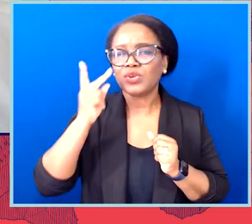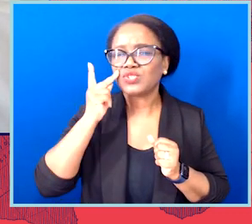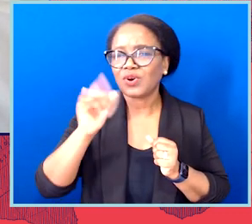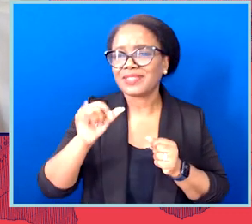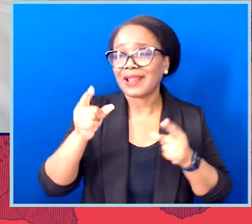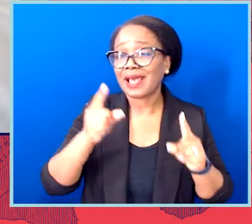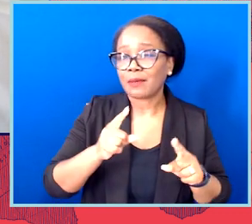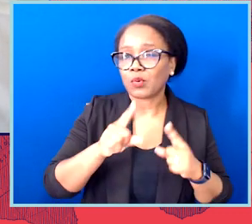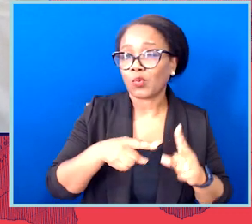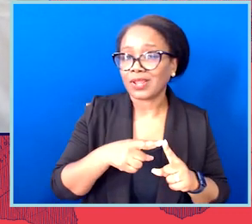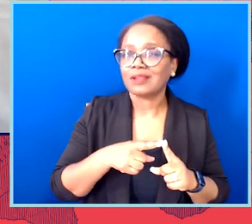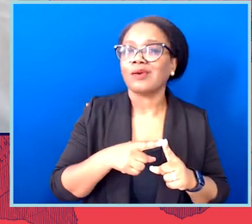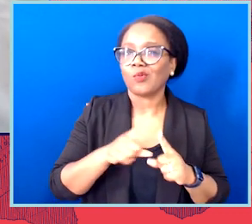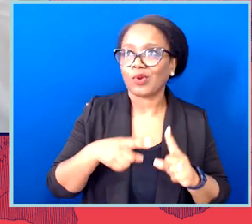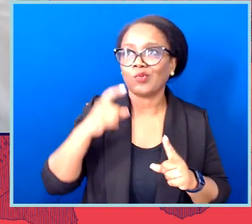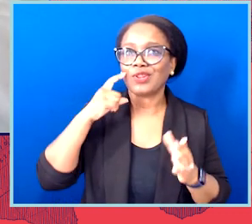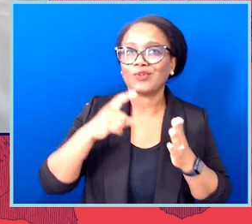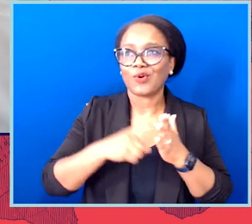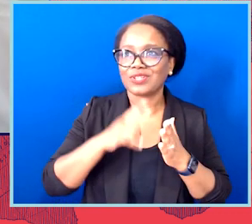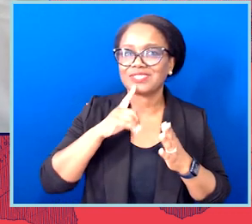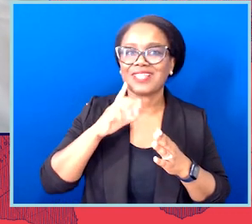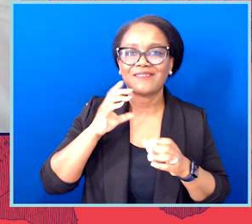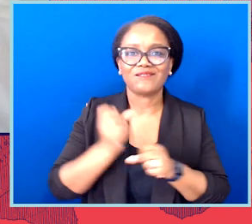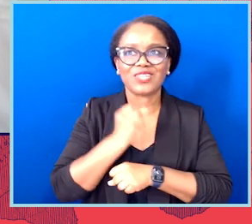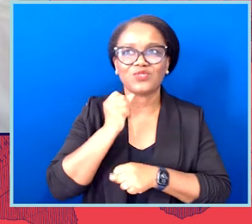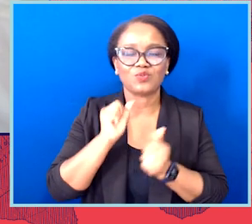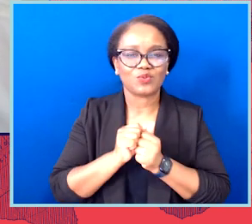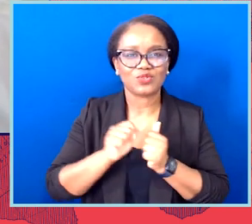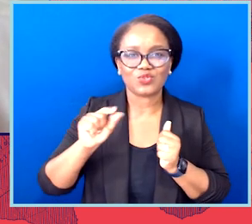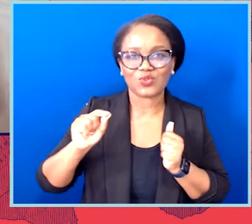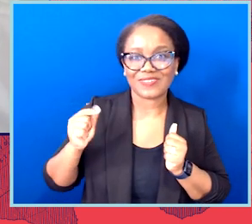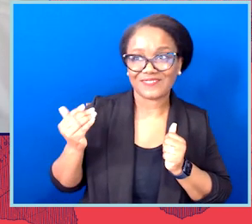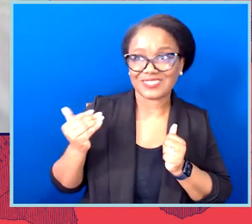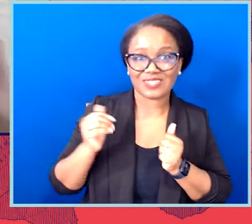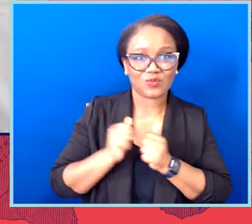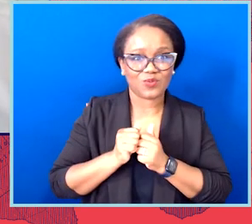As soon as there was a victory at the Supreme Court in 2015 in Obergefell v. Hodges striking